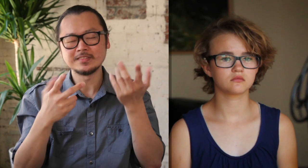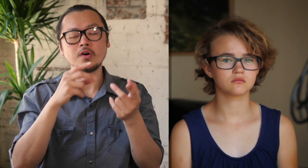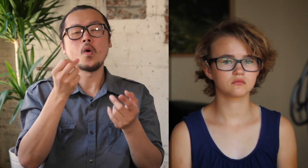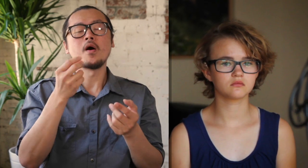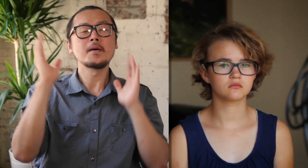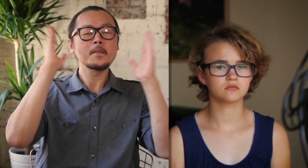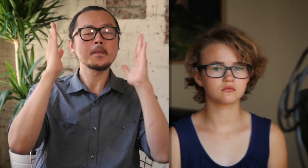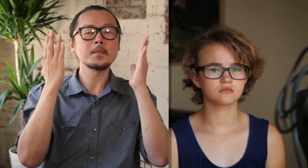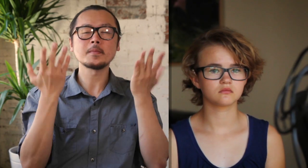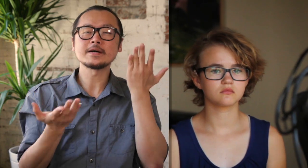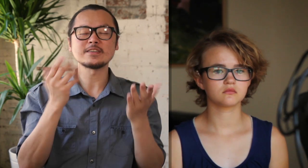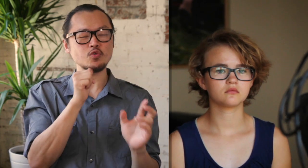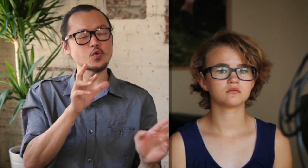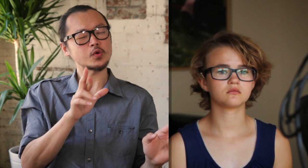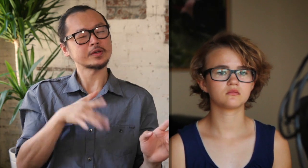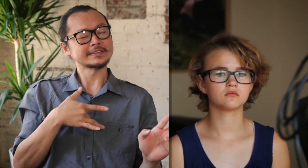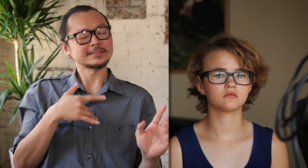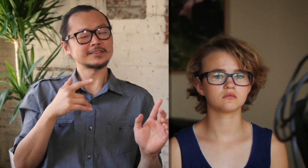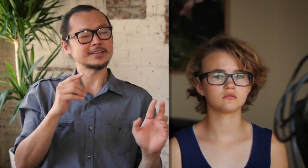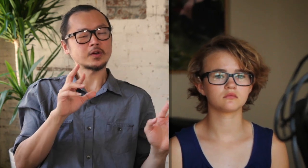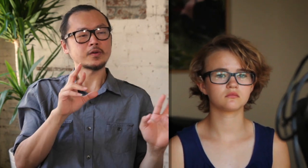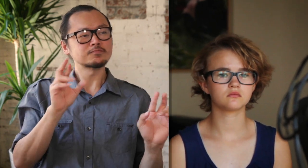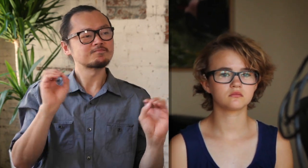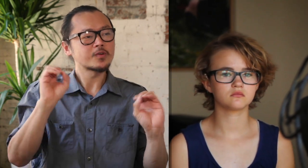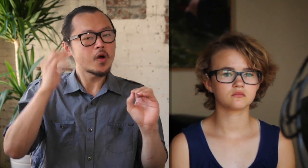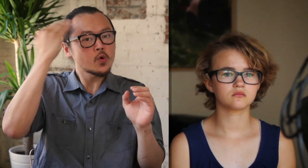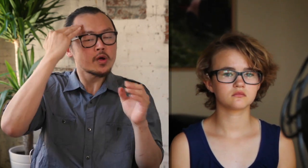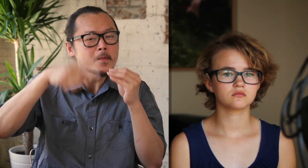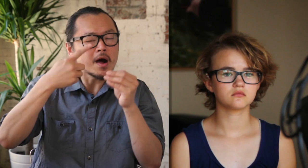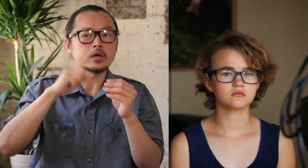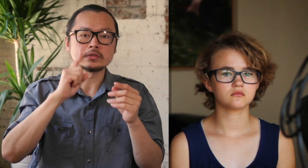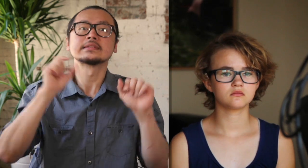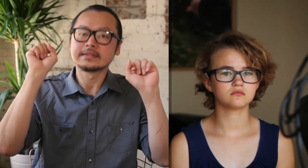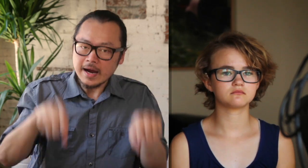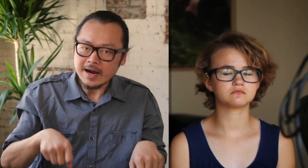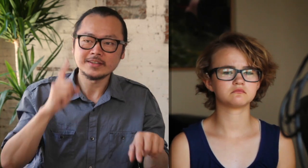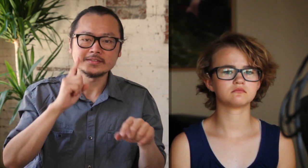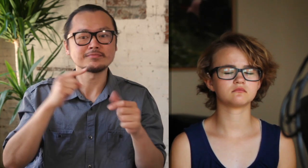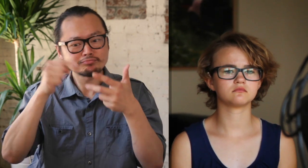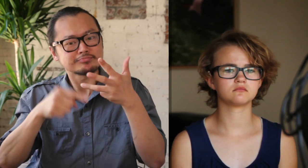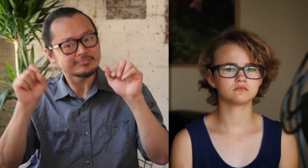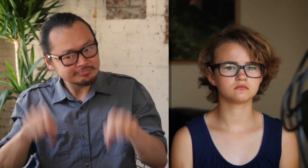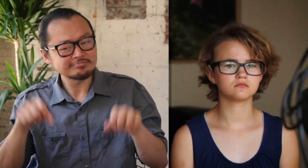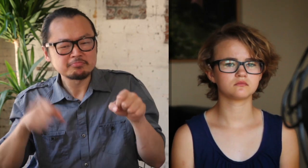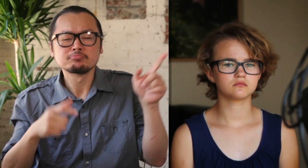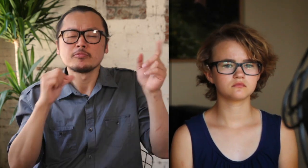Malaysia... In that country no one knew that deaf people could do many things.